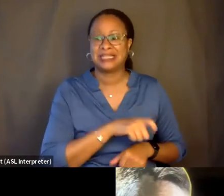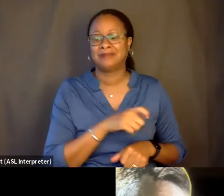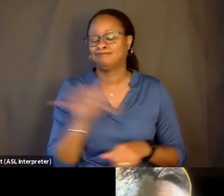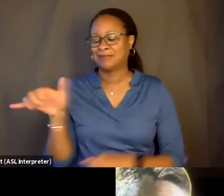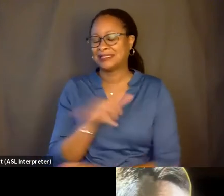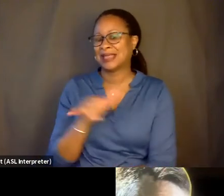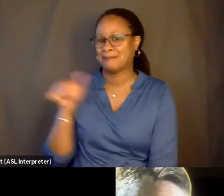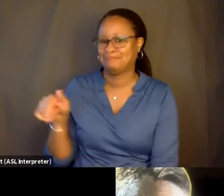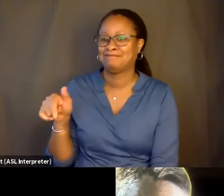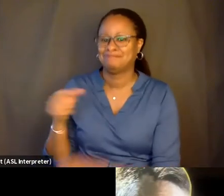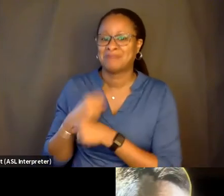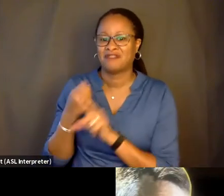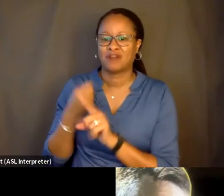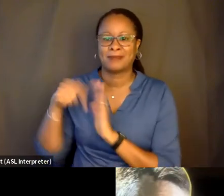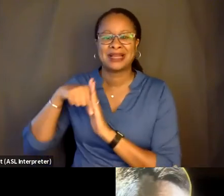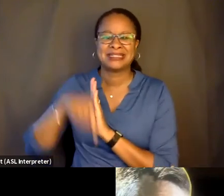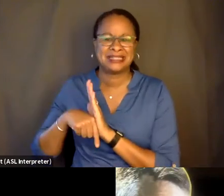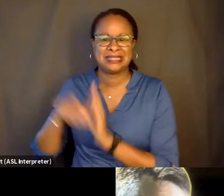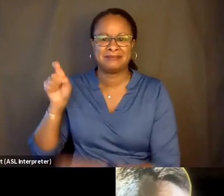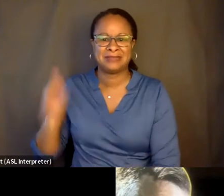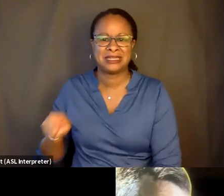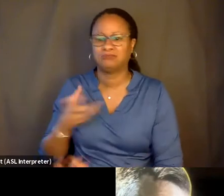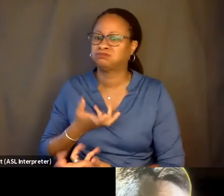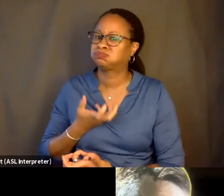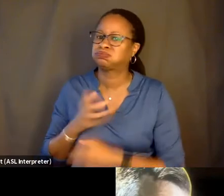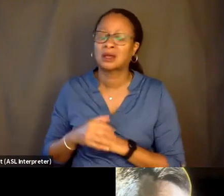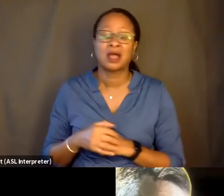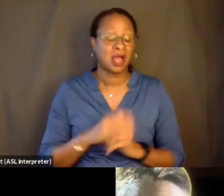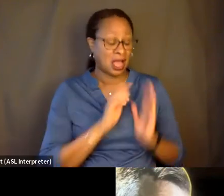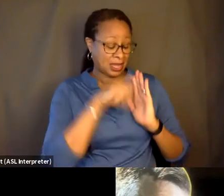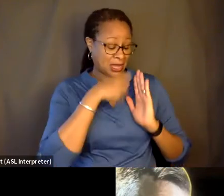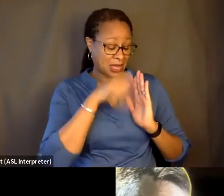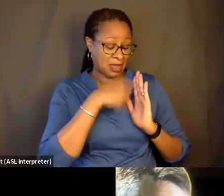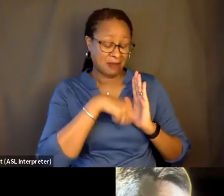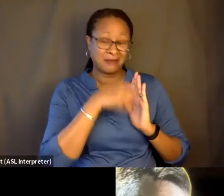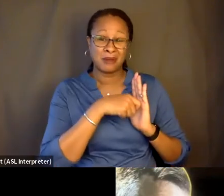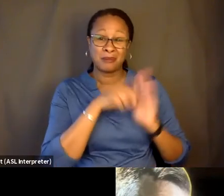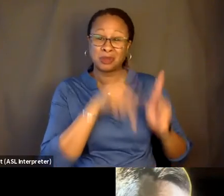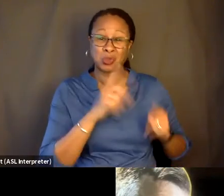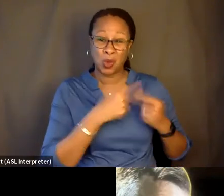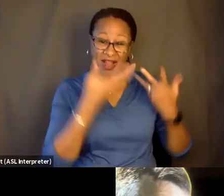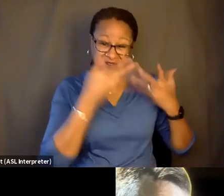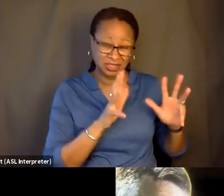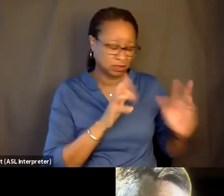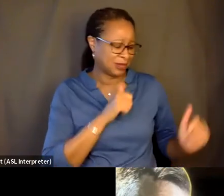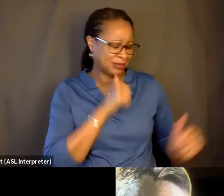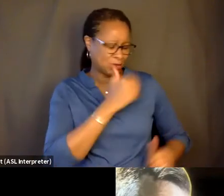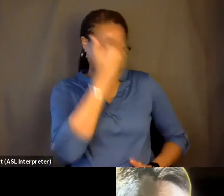And "Cameraperson," when it came together, was deeply unfamiliar to me, which I would say is true of this film